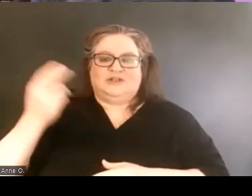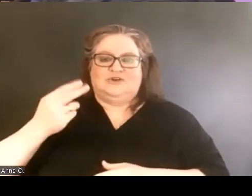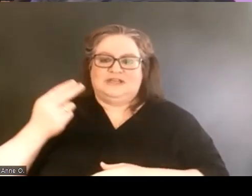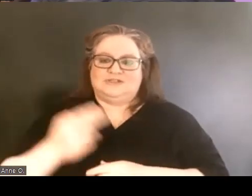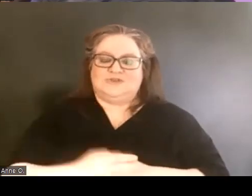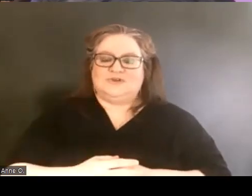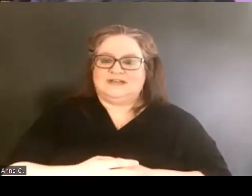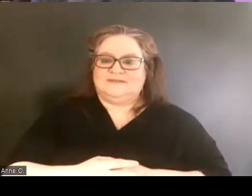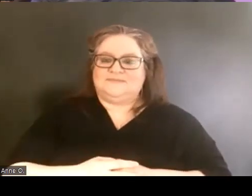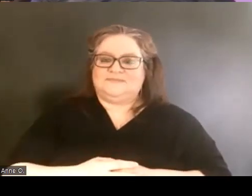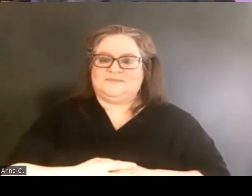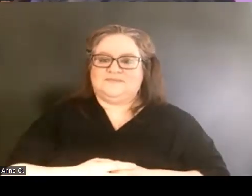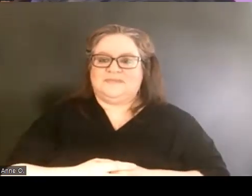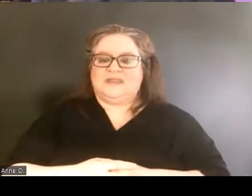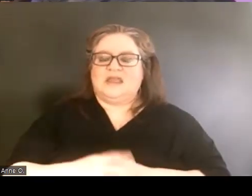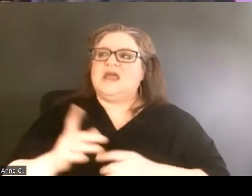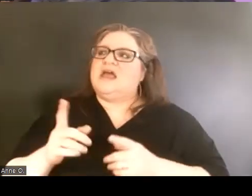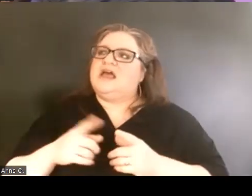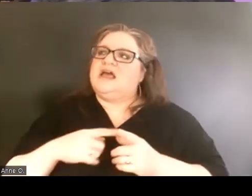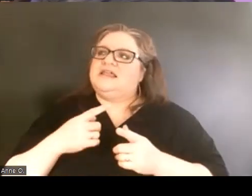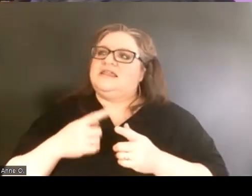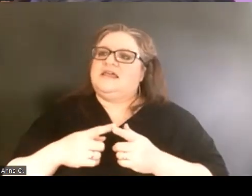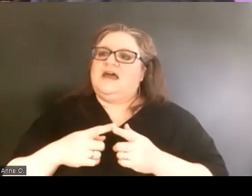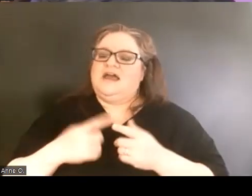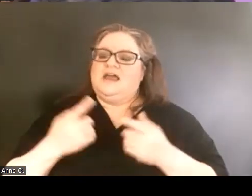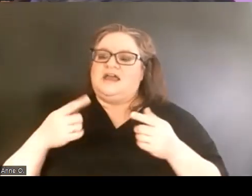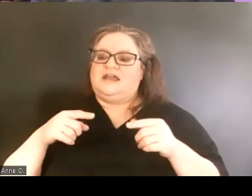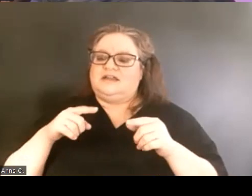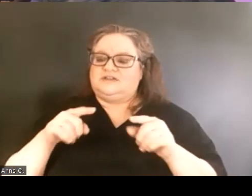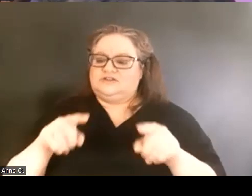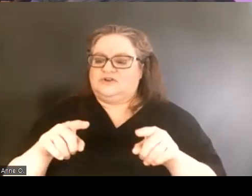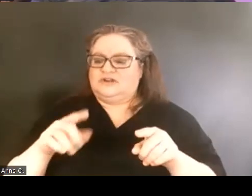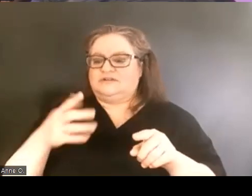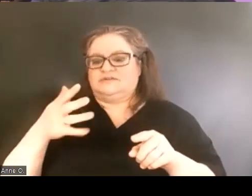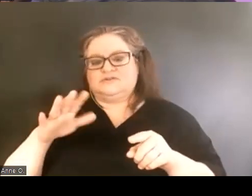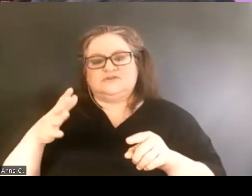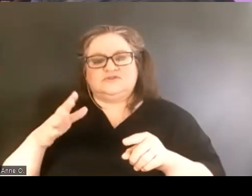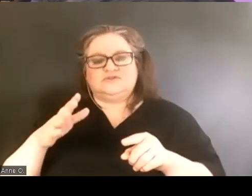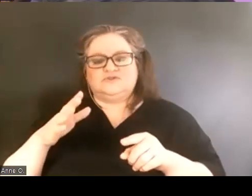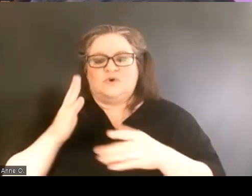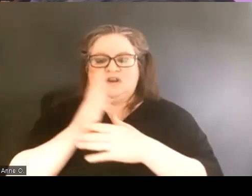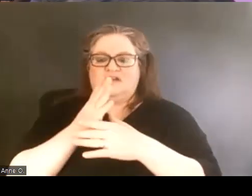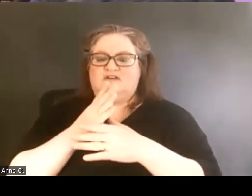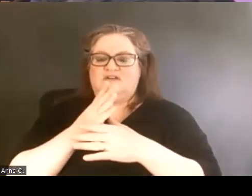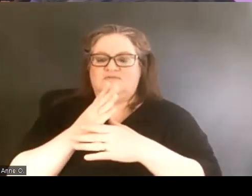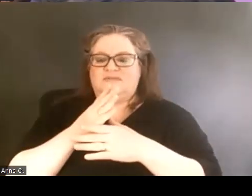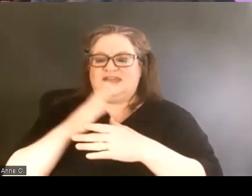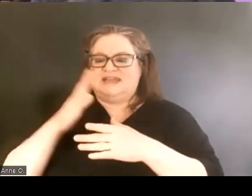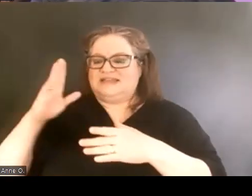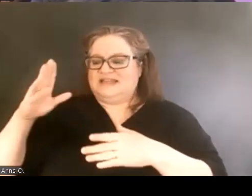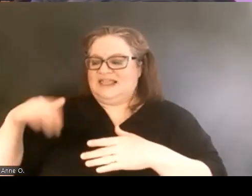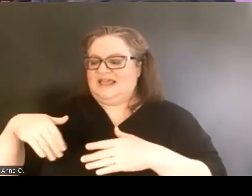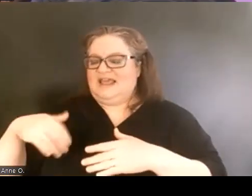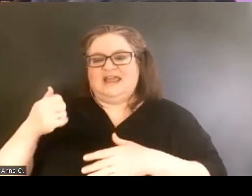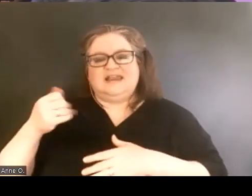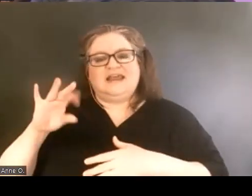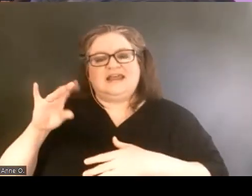Then in the mid to late eighties you start to see things be formalized a little bit more